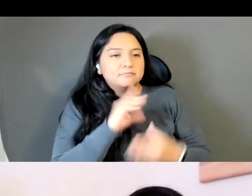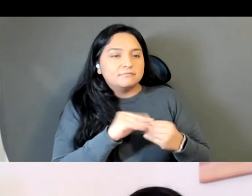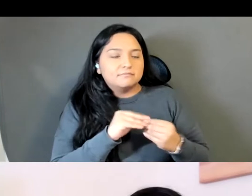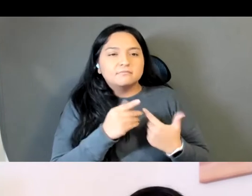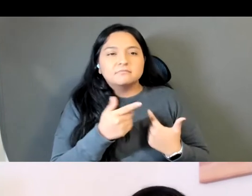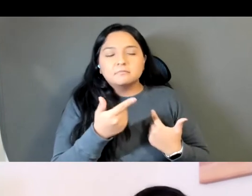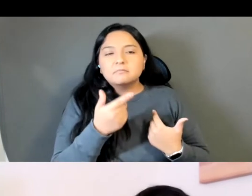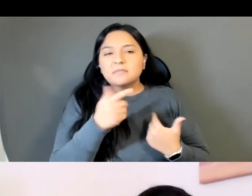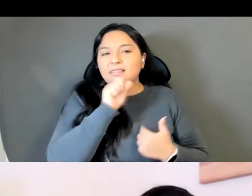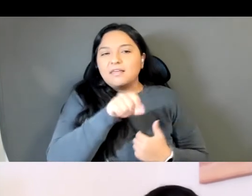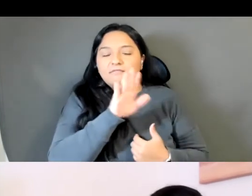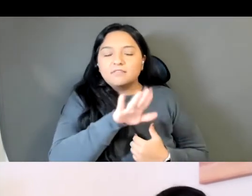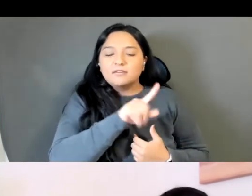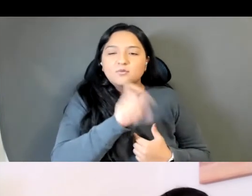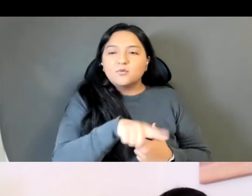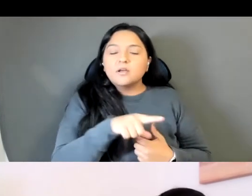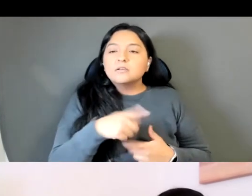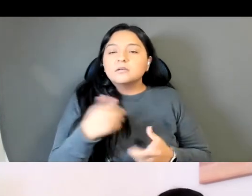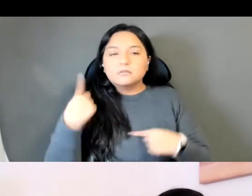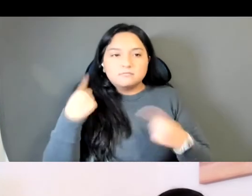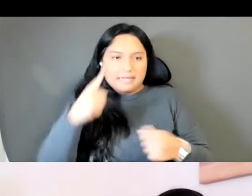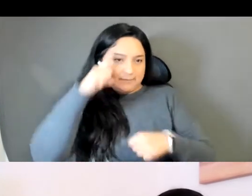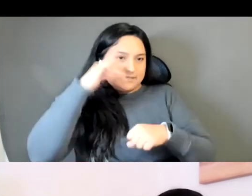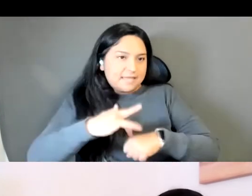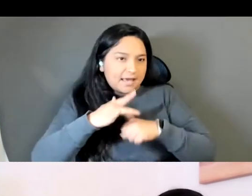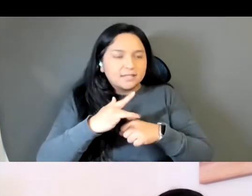obsessed with names, you know, for a long time, and wrote an essay about it so I have